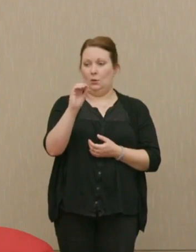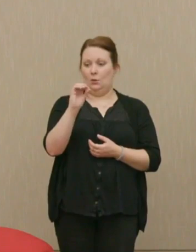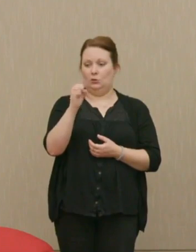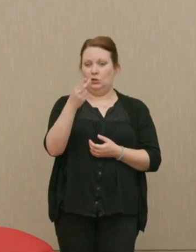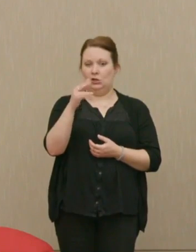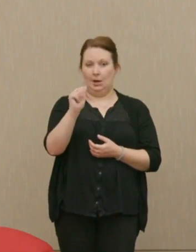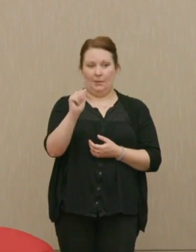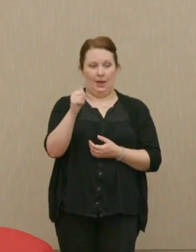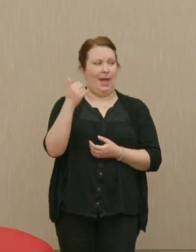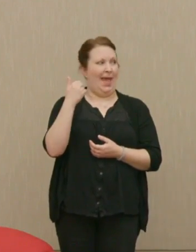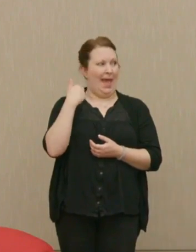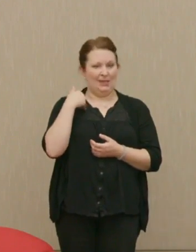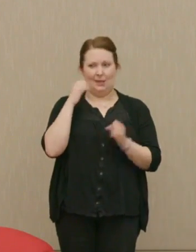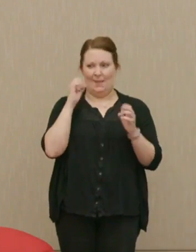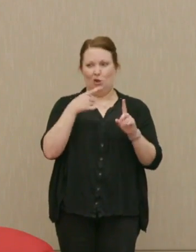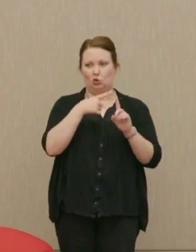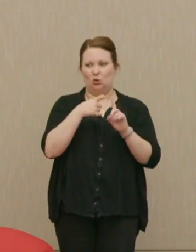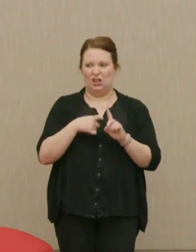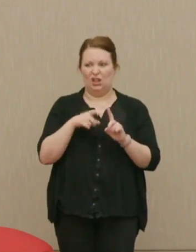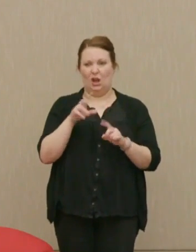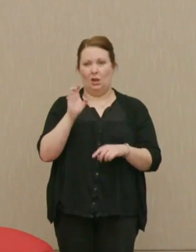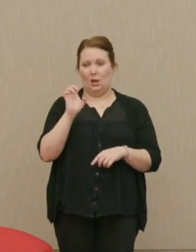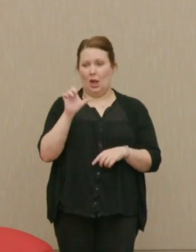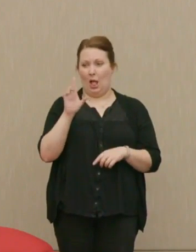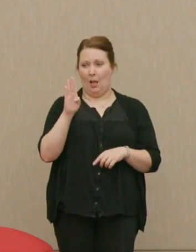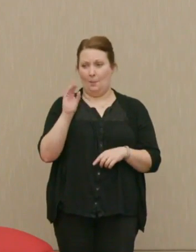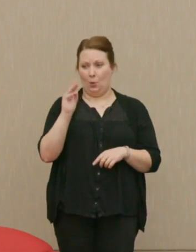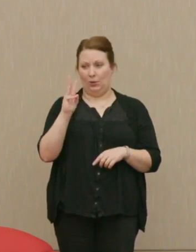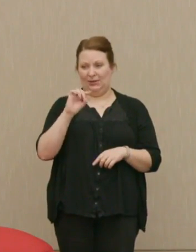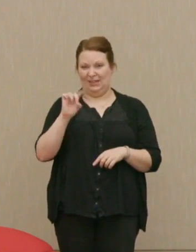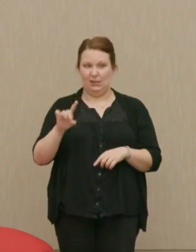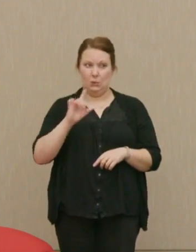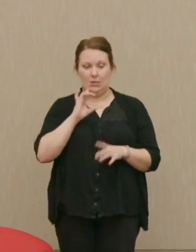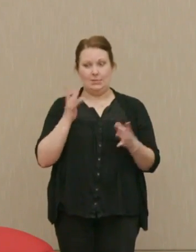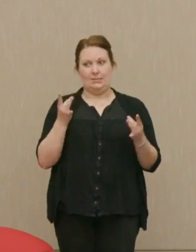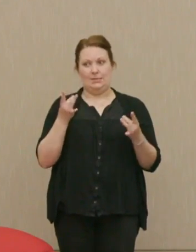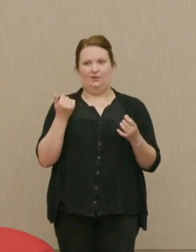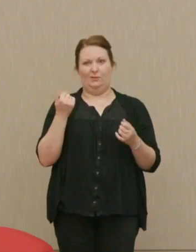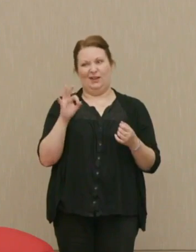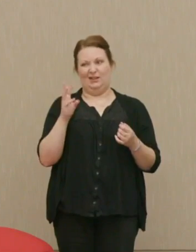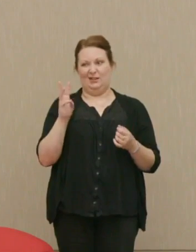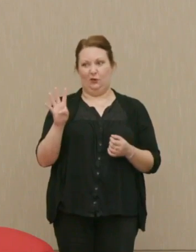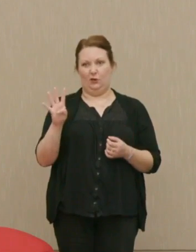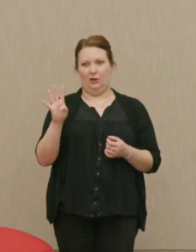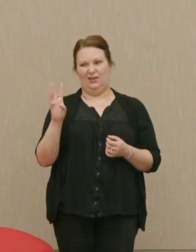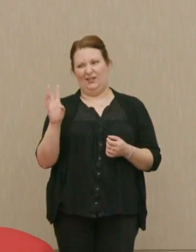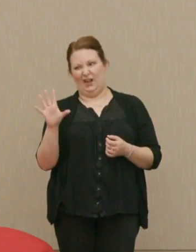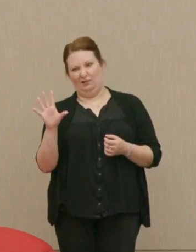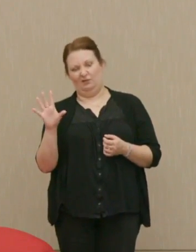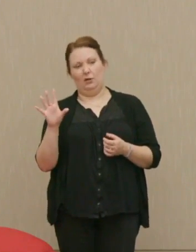Gar Alperovitz is one of the first very controversial when it came out in '64, '65, with what amounted